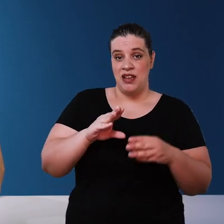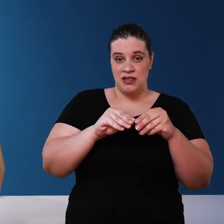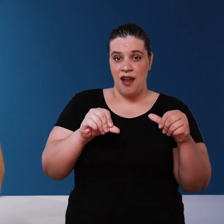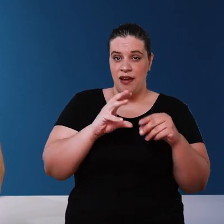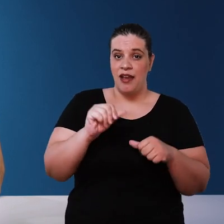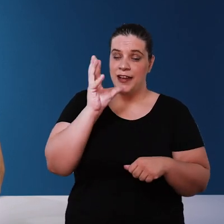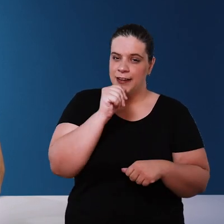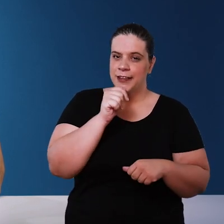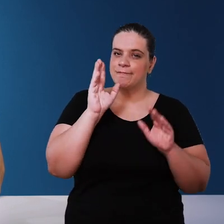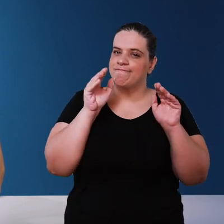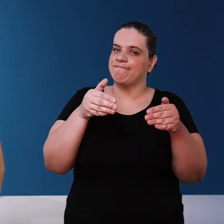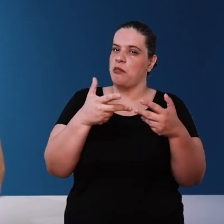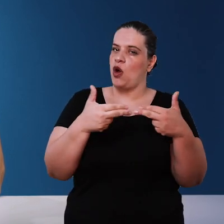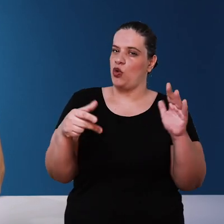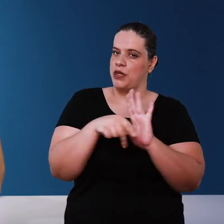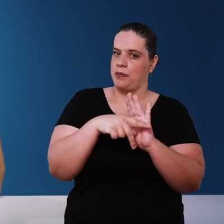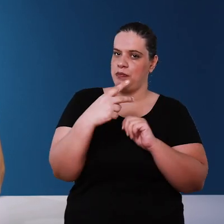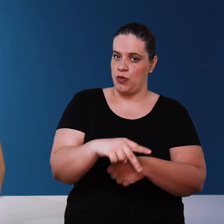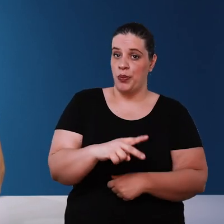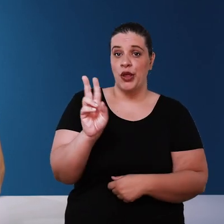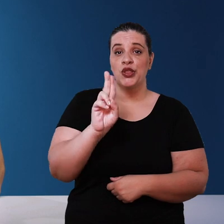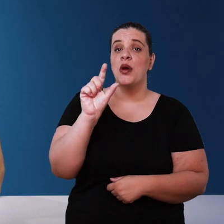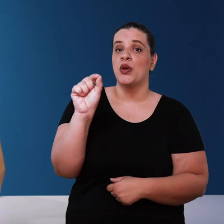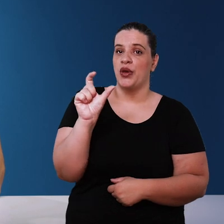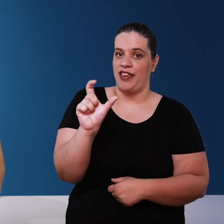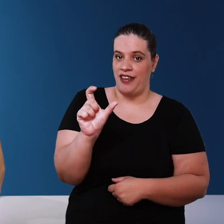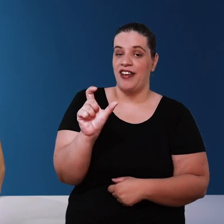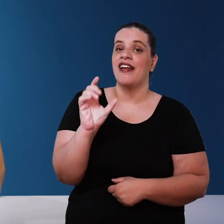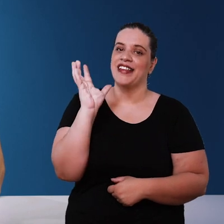air filter ia has some particularities as the name says It offers a